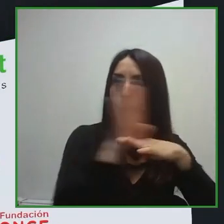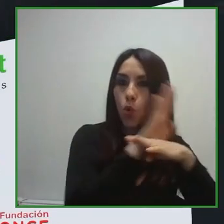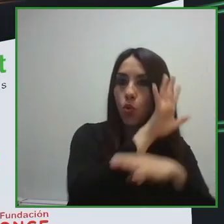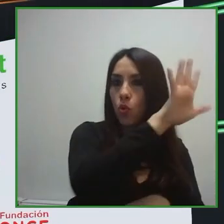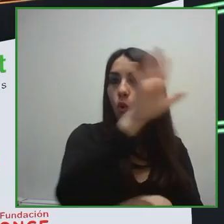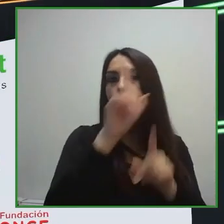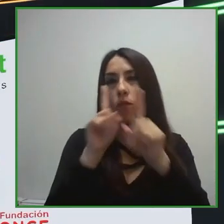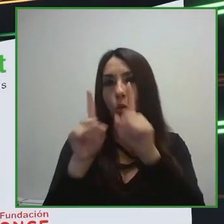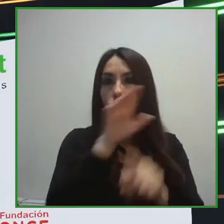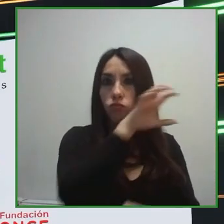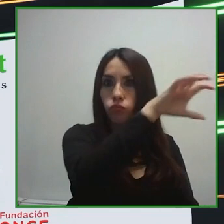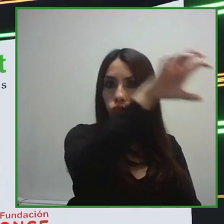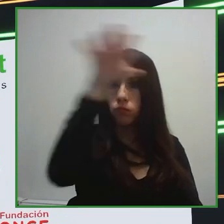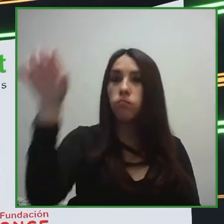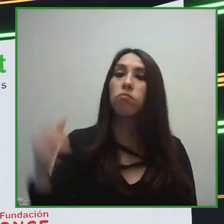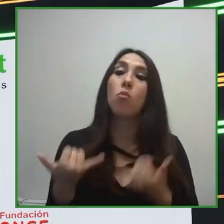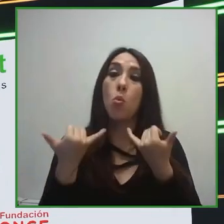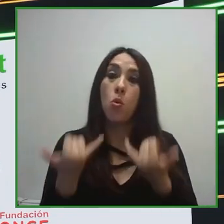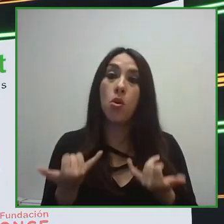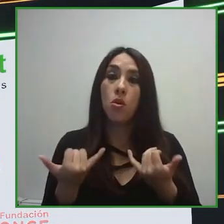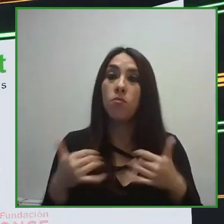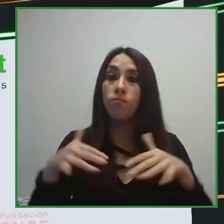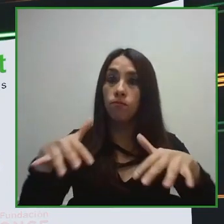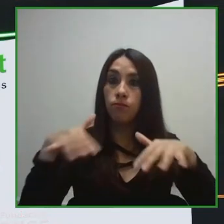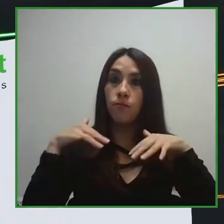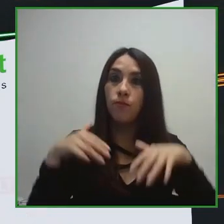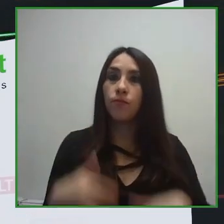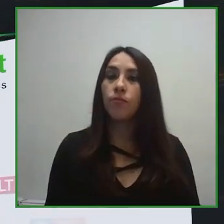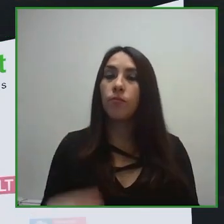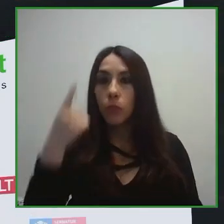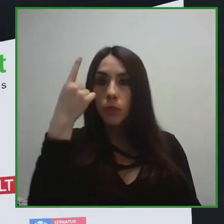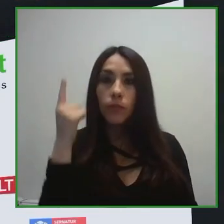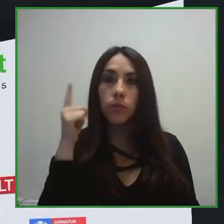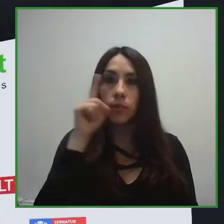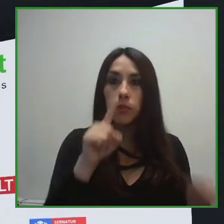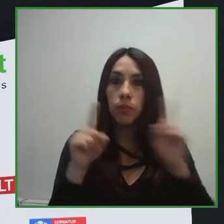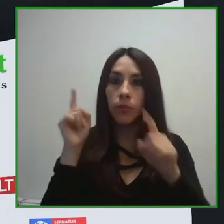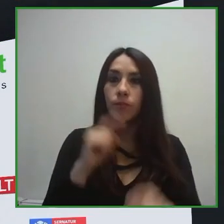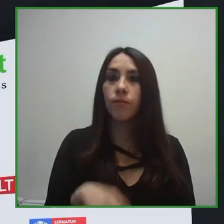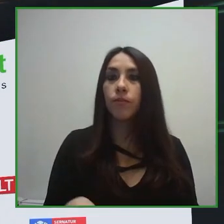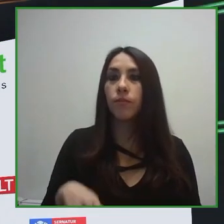We speak as the speakers we have Glenda Durán, who is the executive director